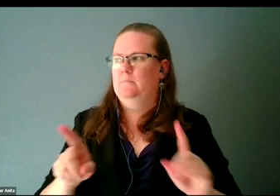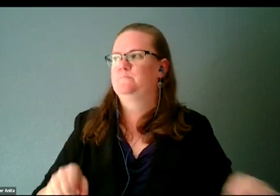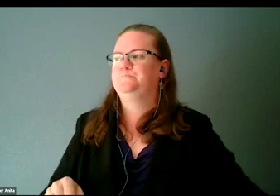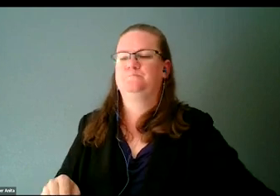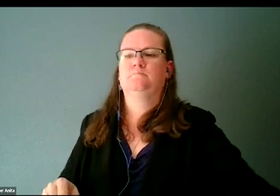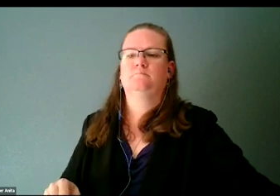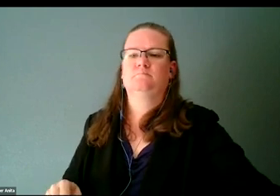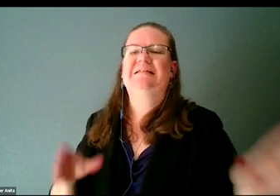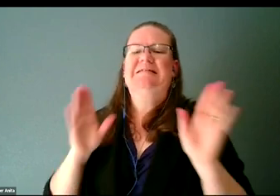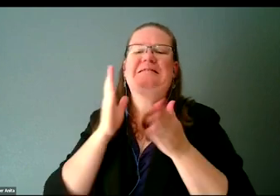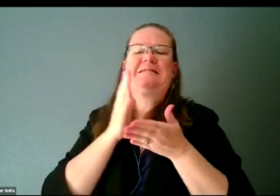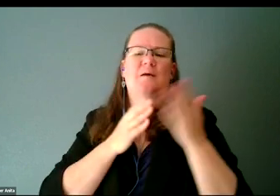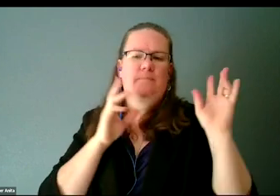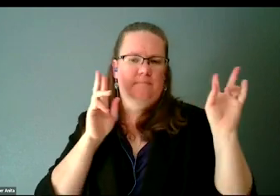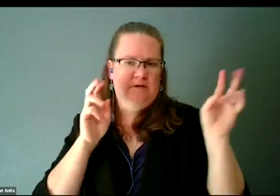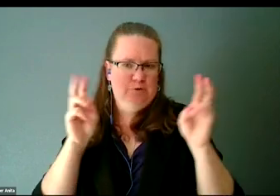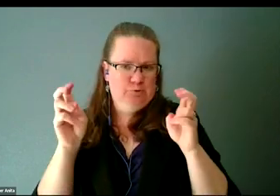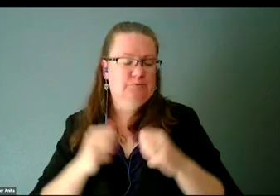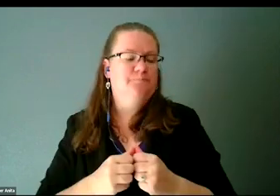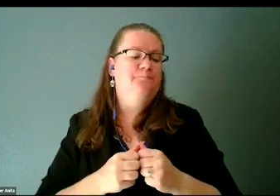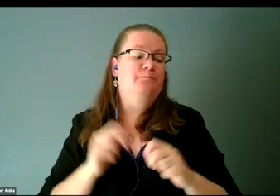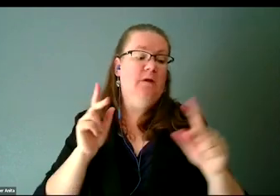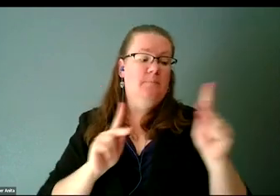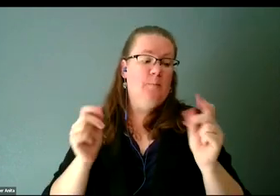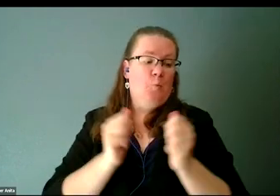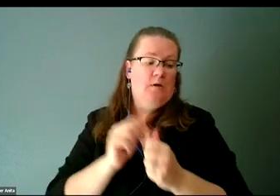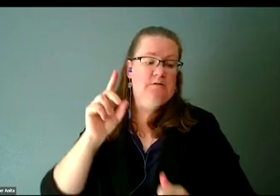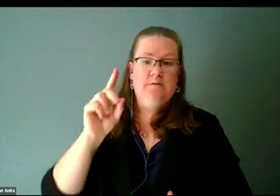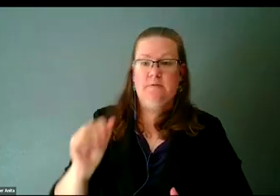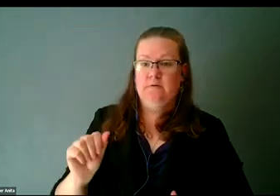A lot of folks with disabilities don't see themselves in STEM